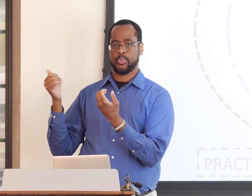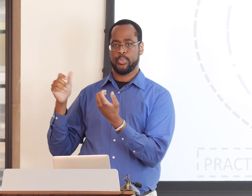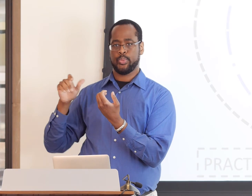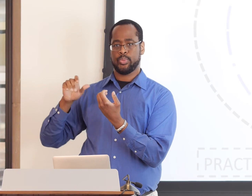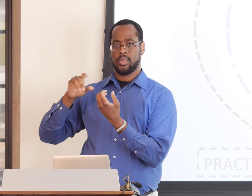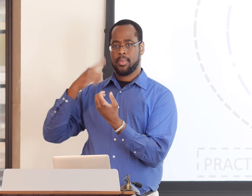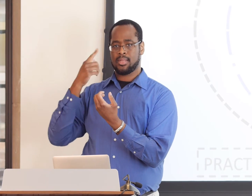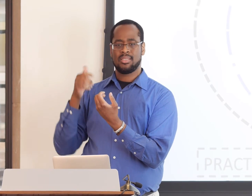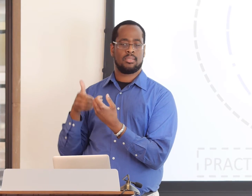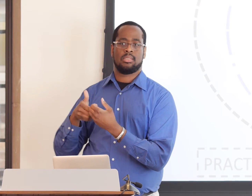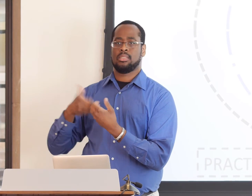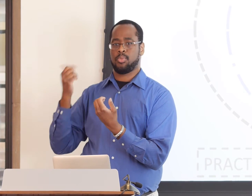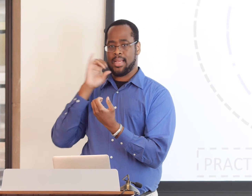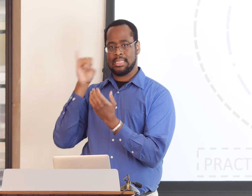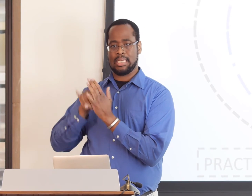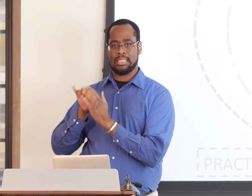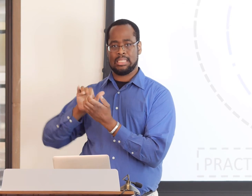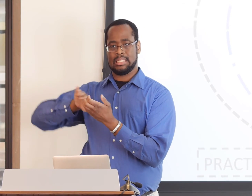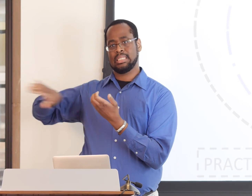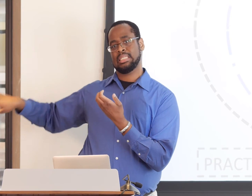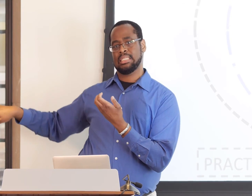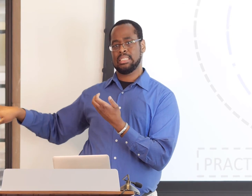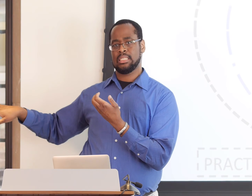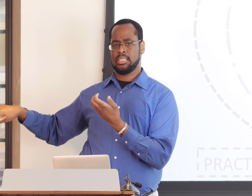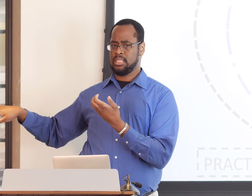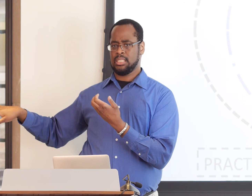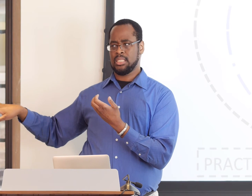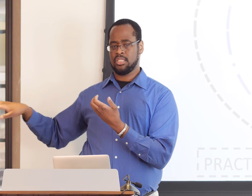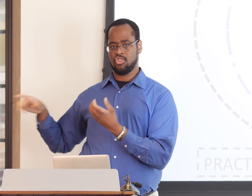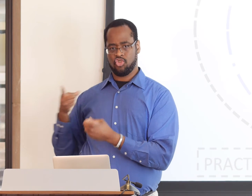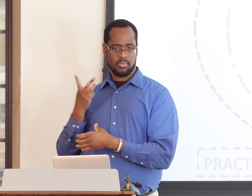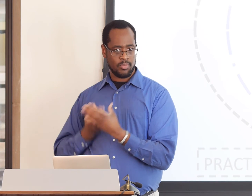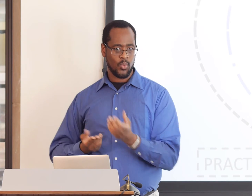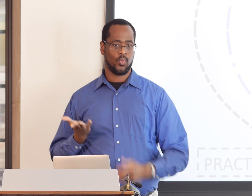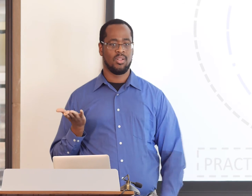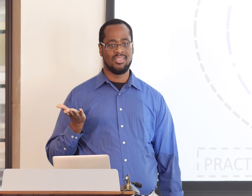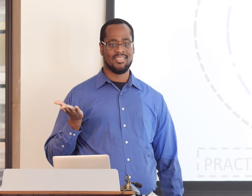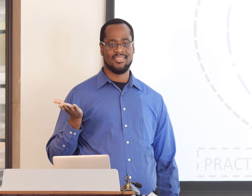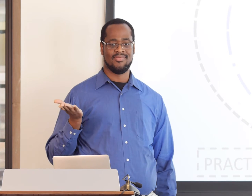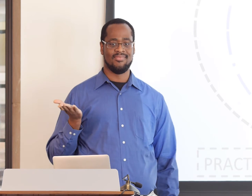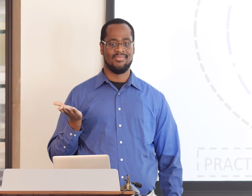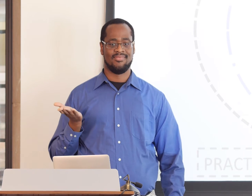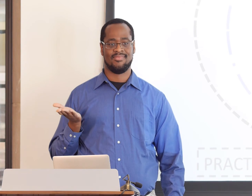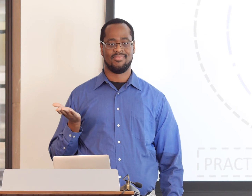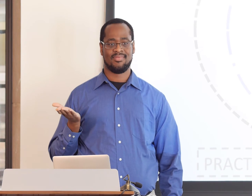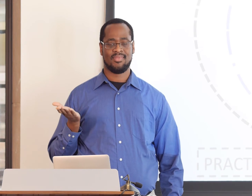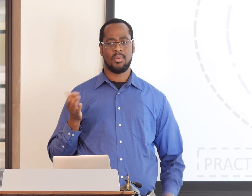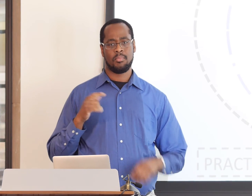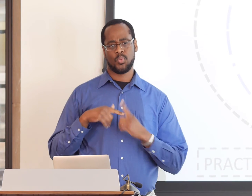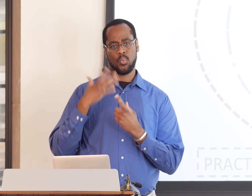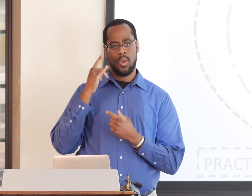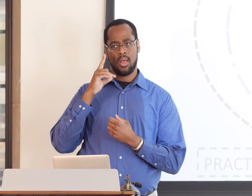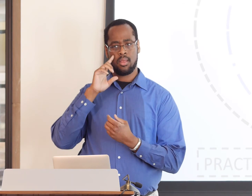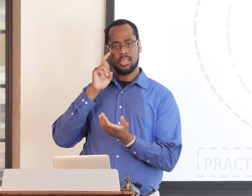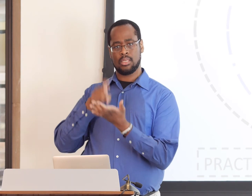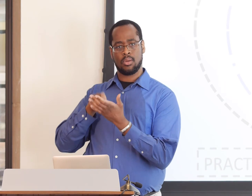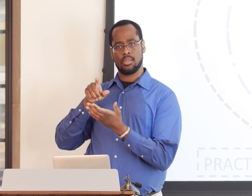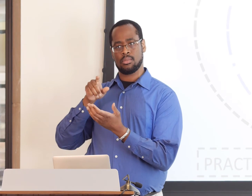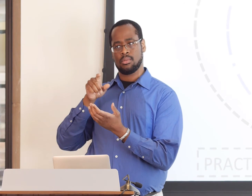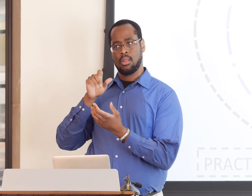other cultural identities, specifically her Black identity, it was a shock for her friend.